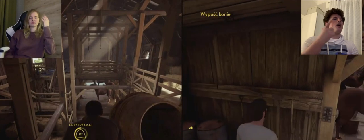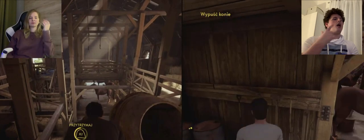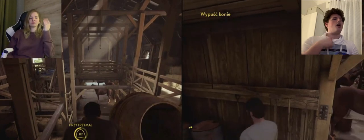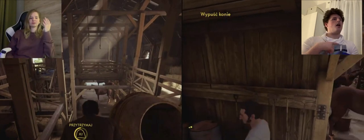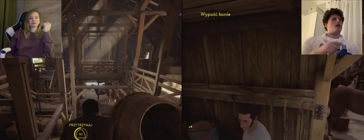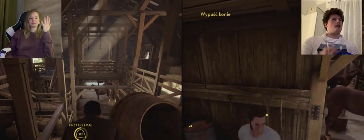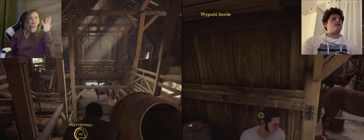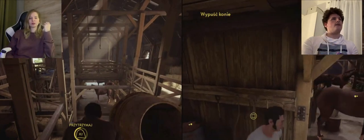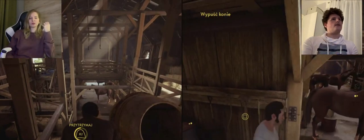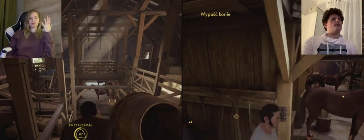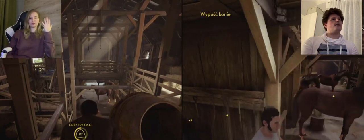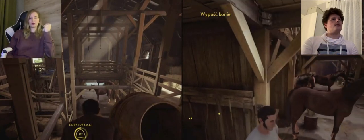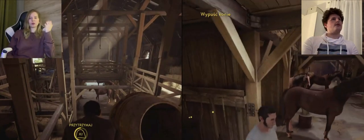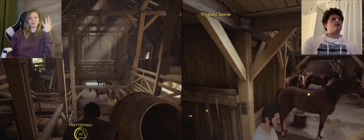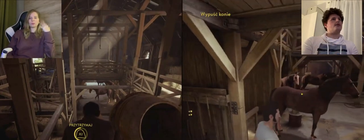K: come to me